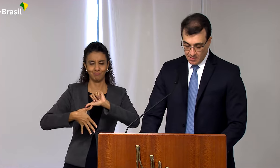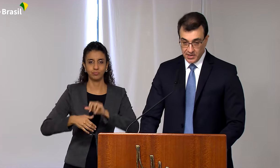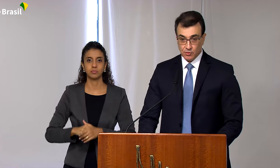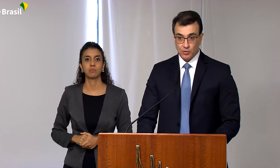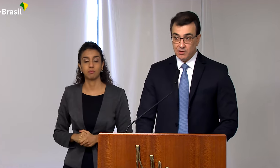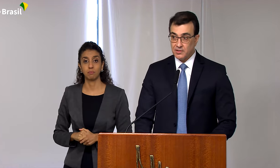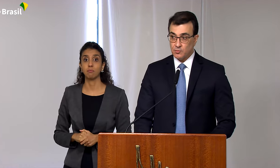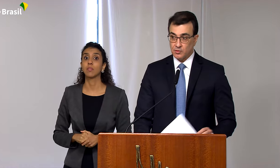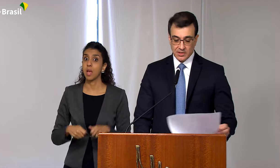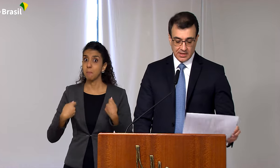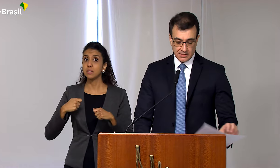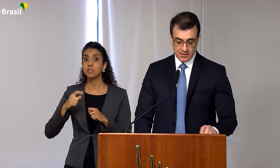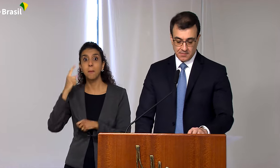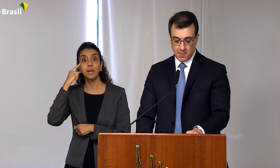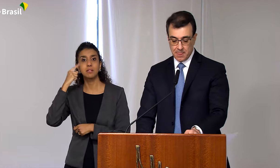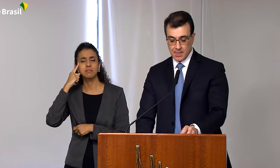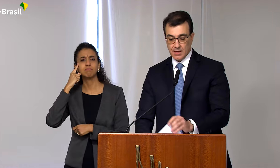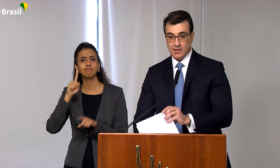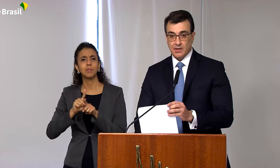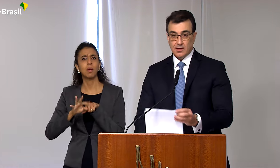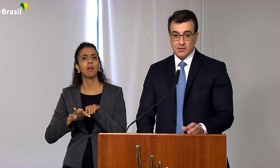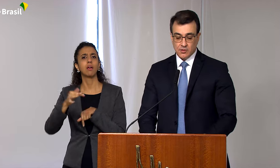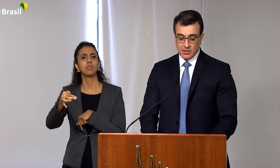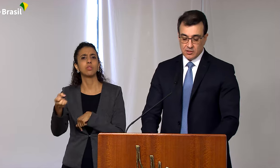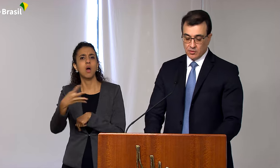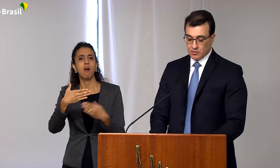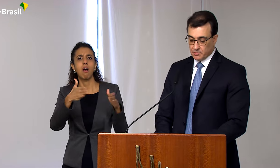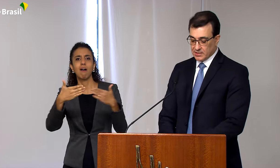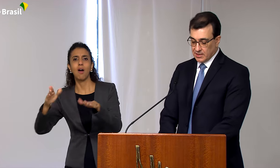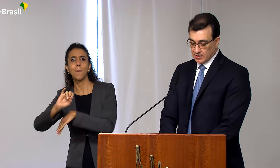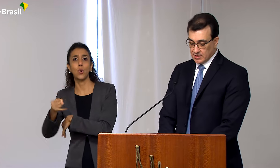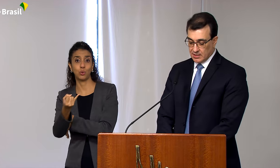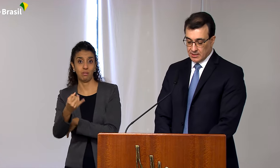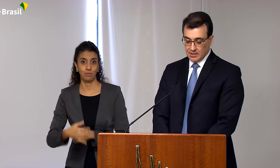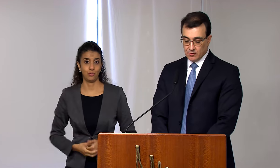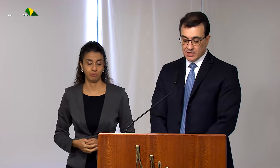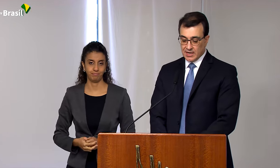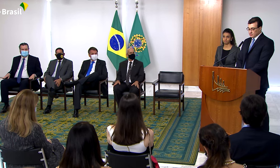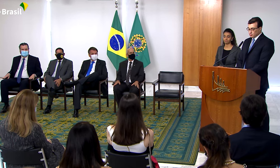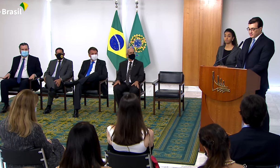to go further, opening new opportunities. Mr. President, it will not be enough